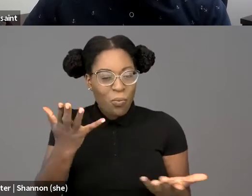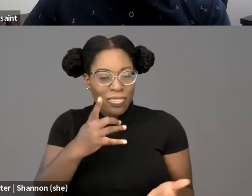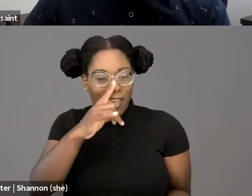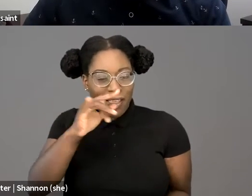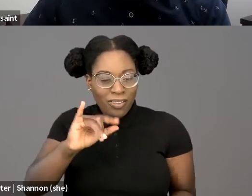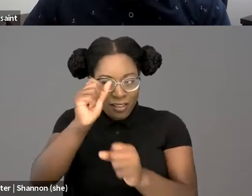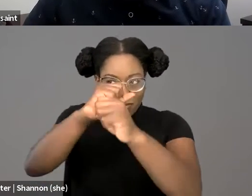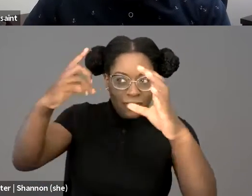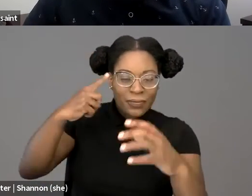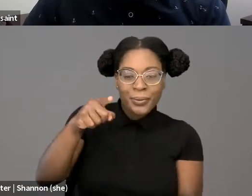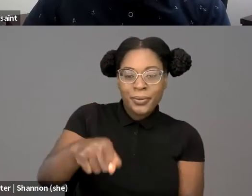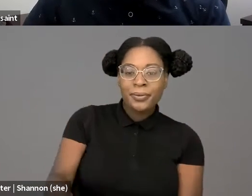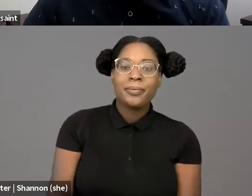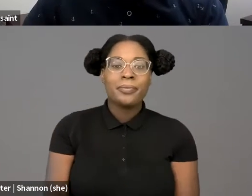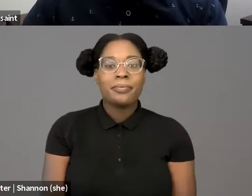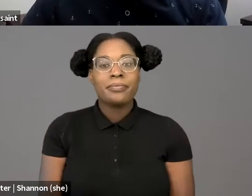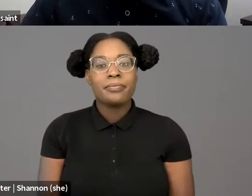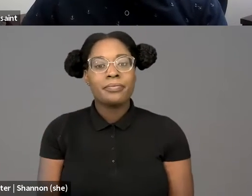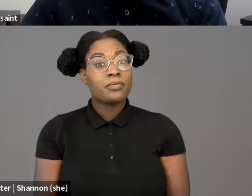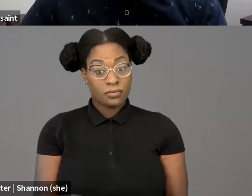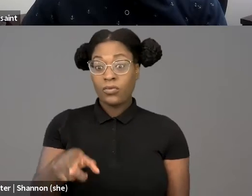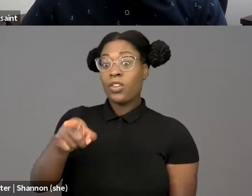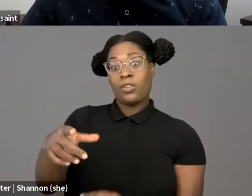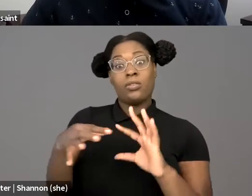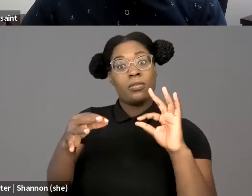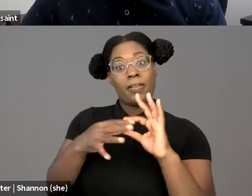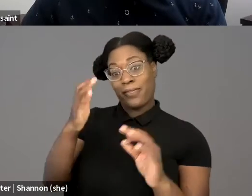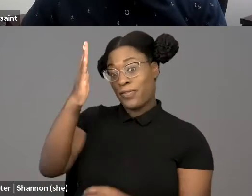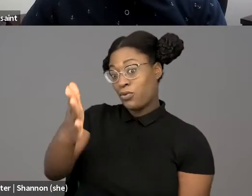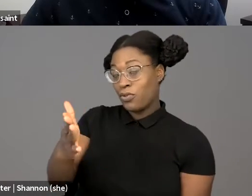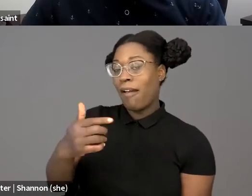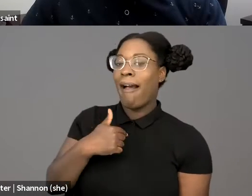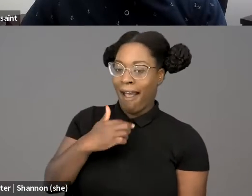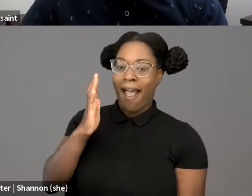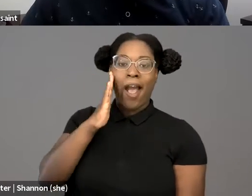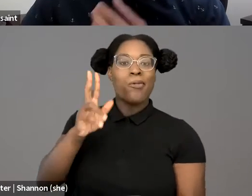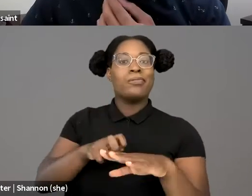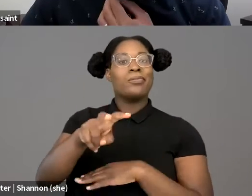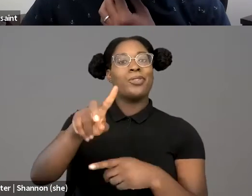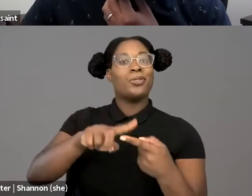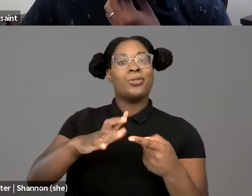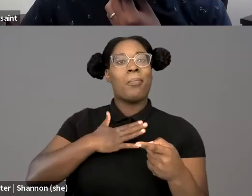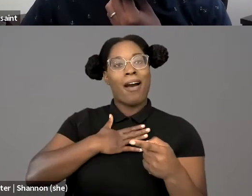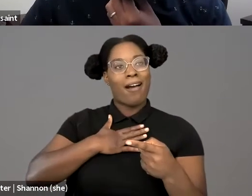So, and when you say the future, I'm gonna jump ahead to my imagined future, 2044 and beyond,